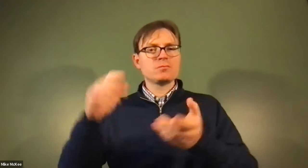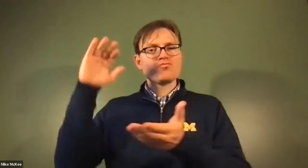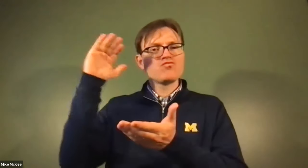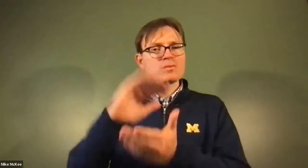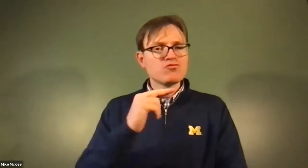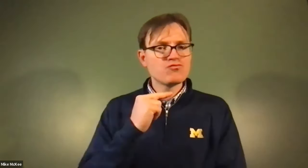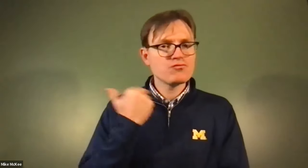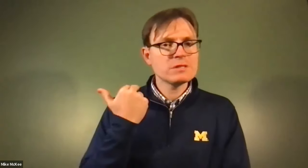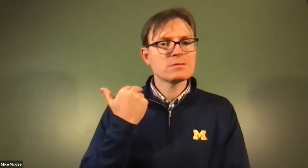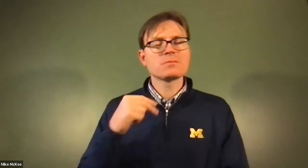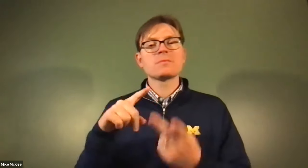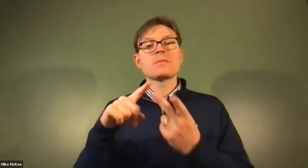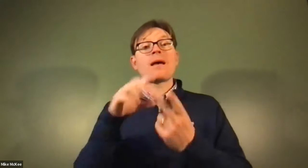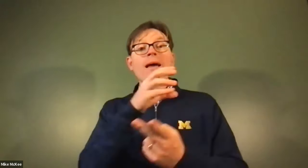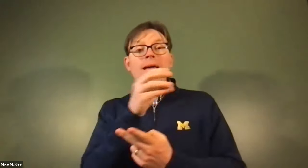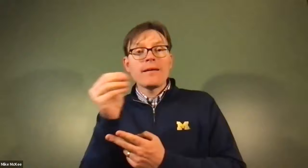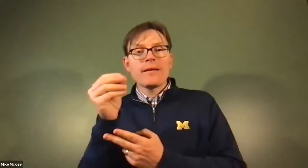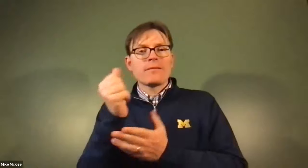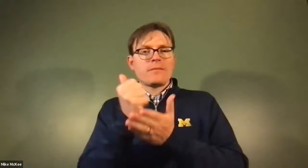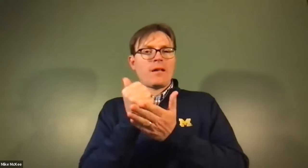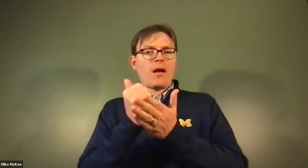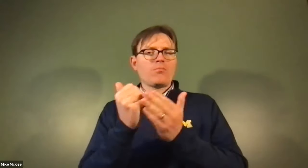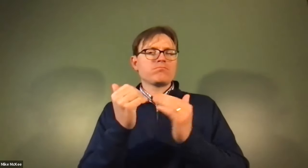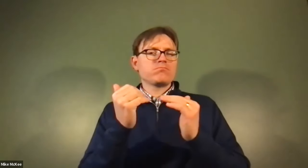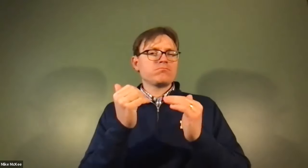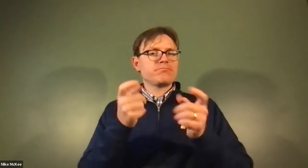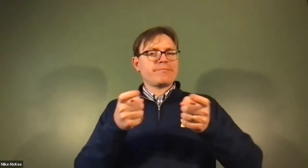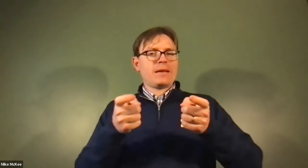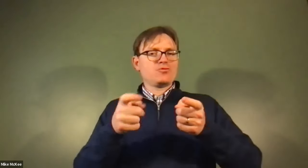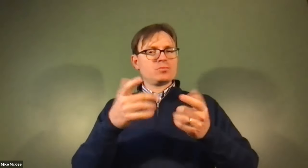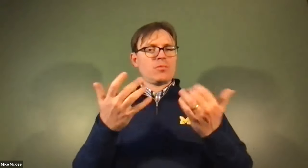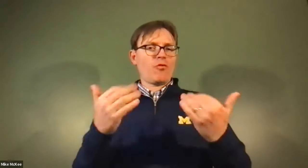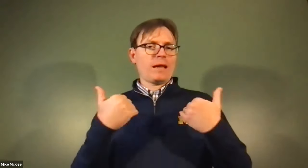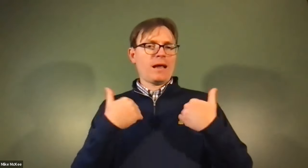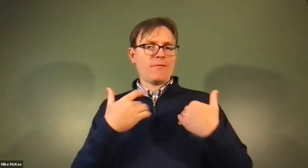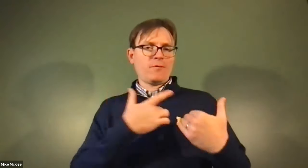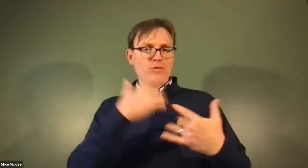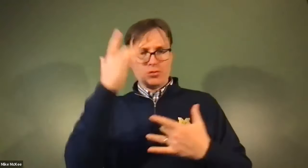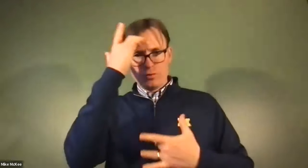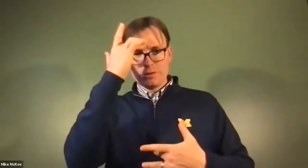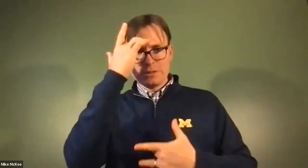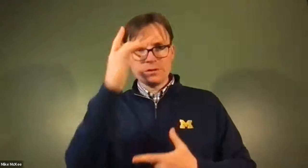James Cech: can really be beneficial in managing blood pressure and reducing a person's risk for heart disease.